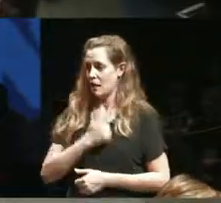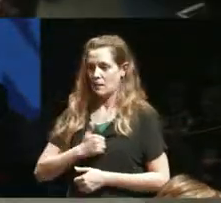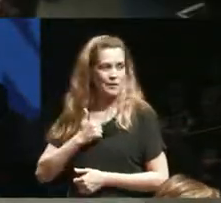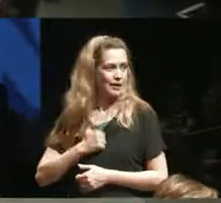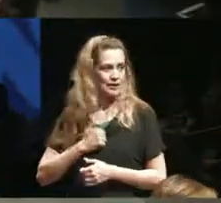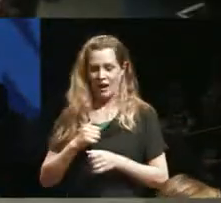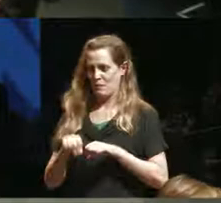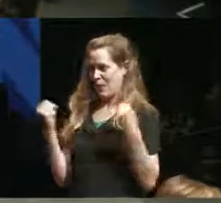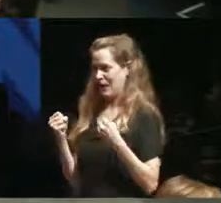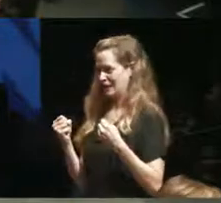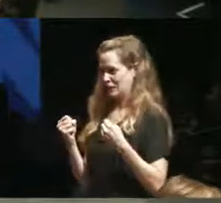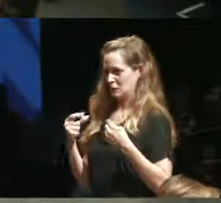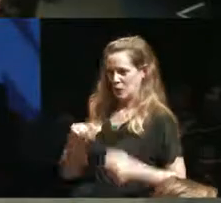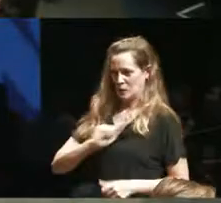chakra